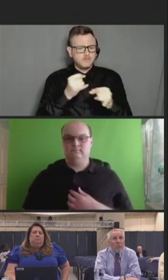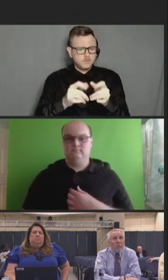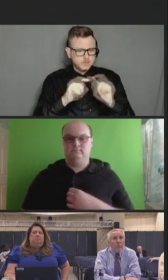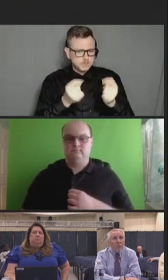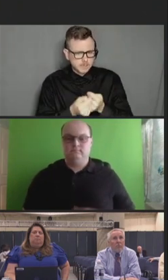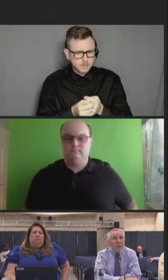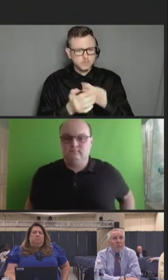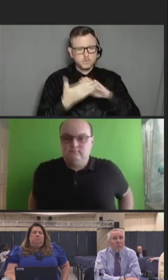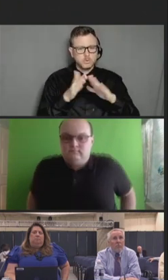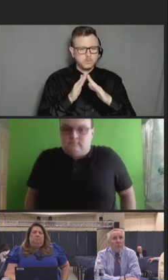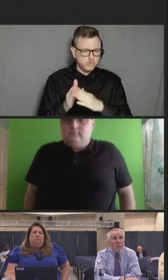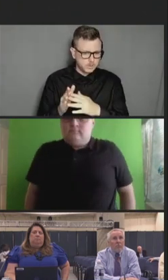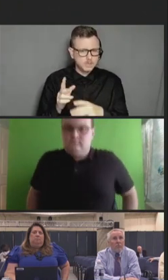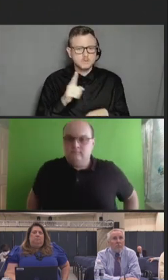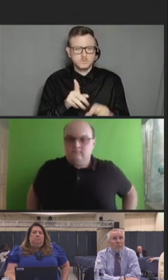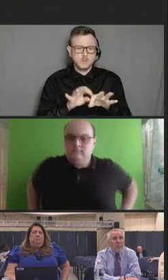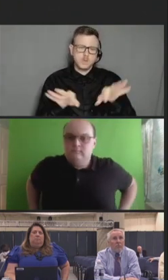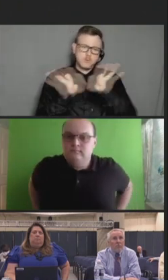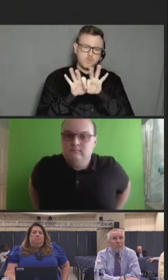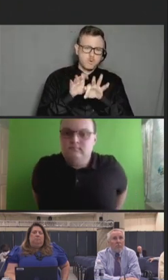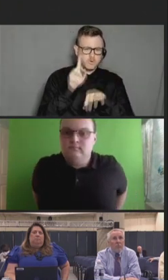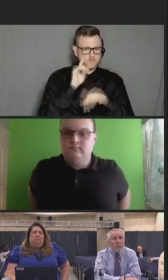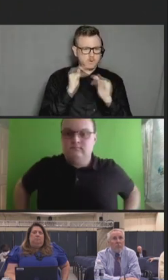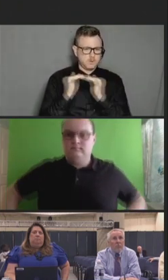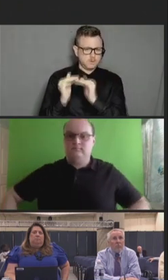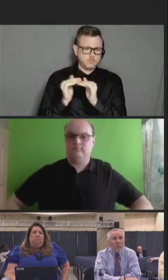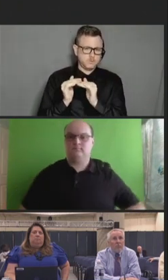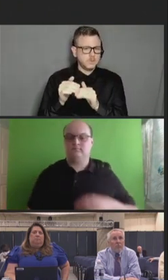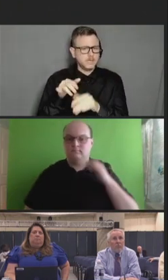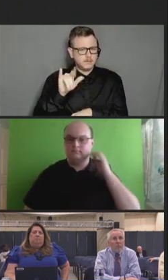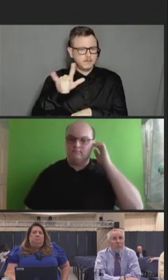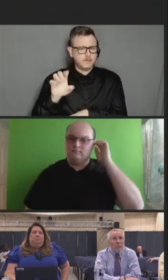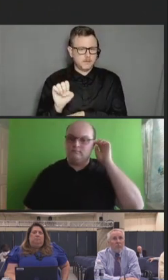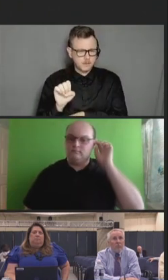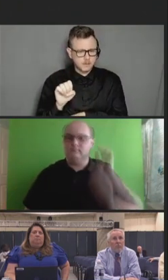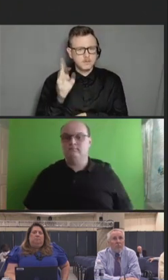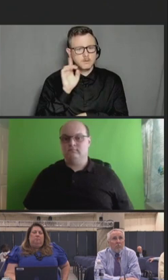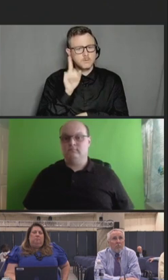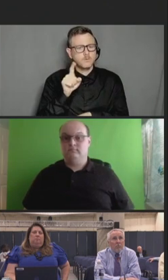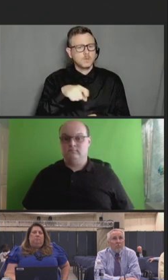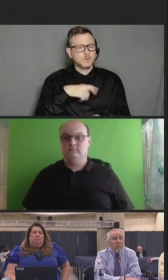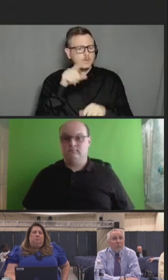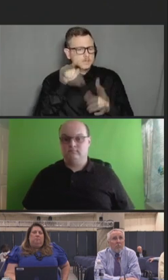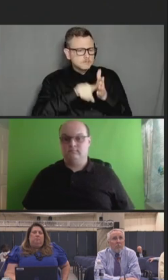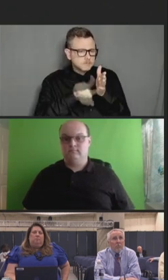interventions for our esteemed healthcare workers. Next slide, please.